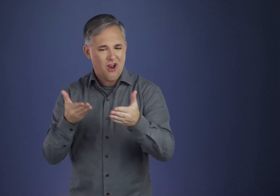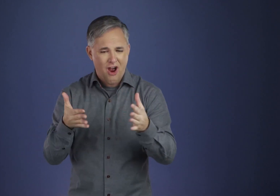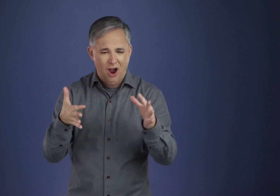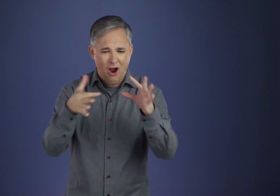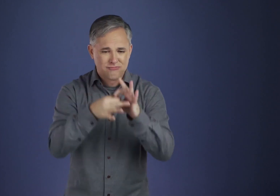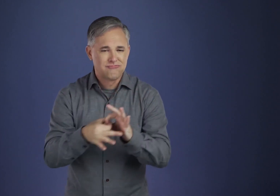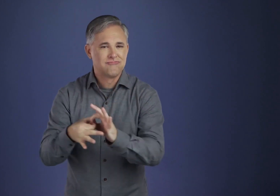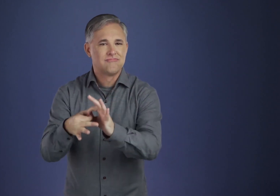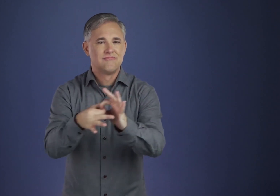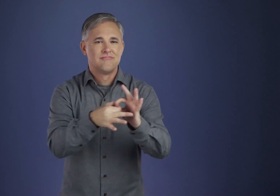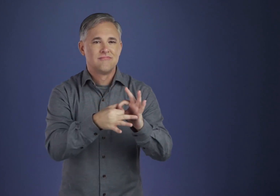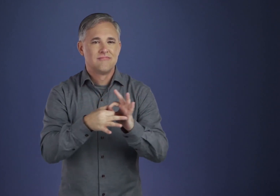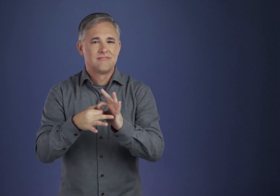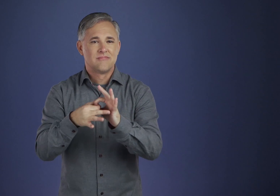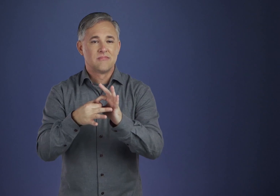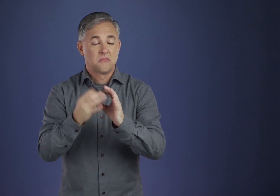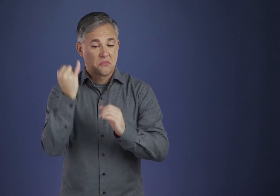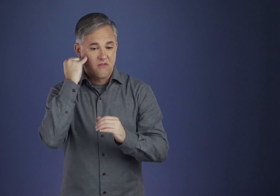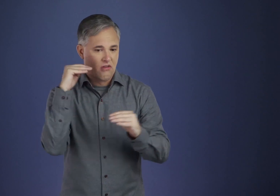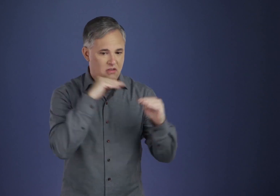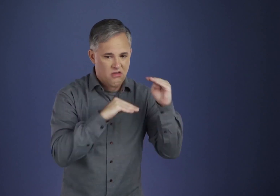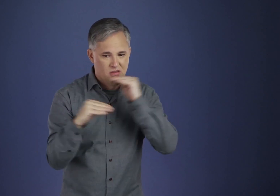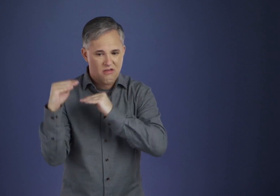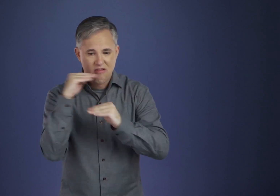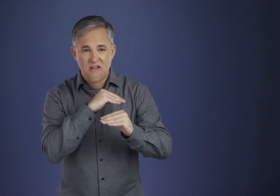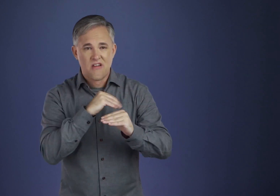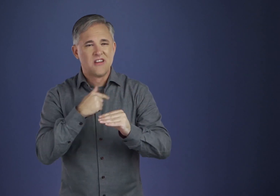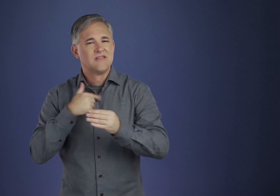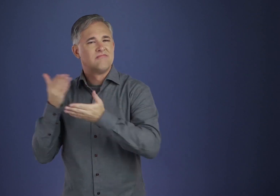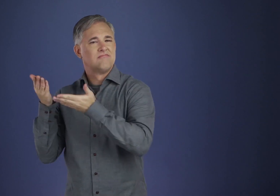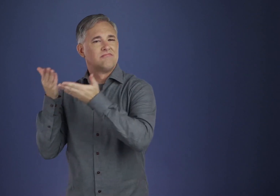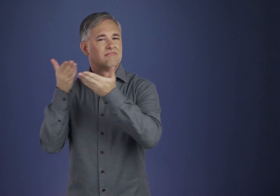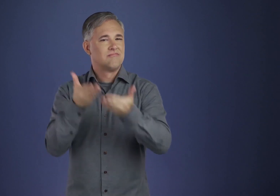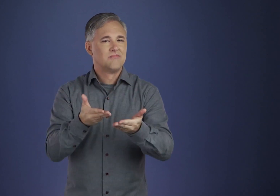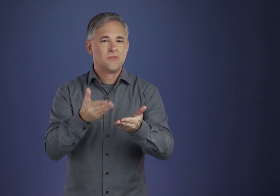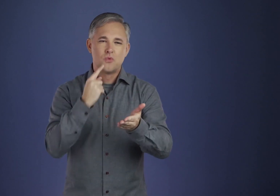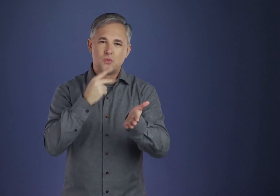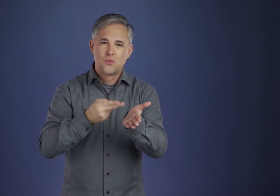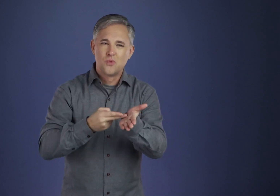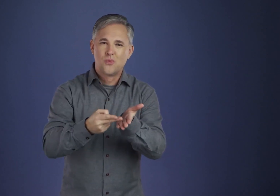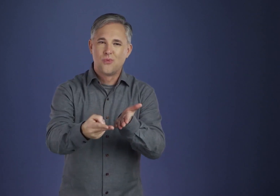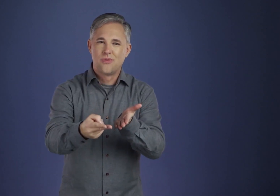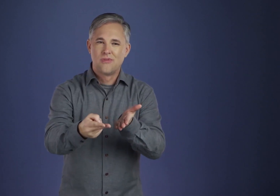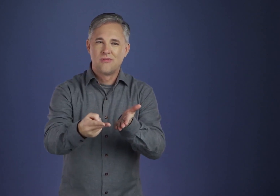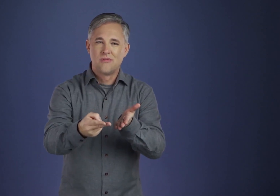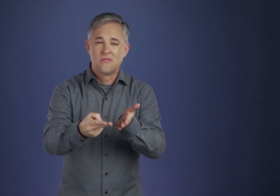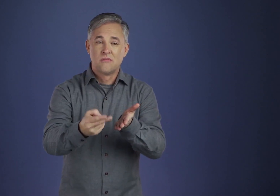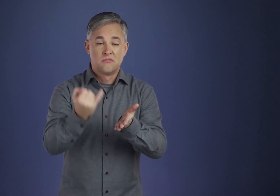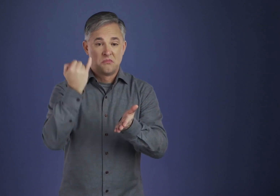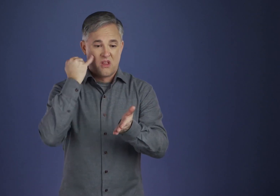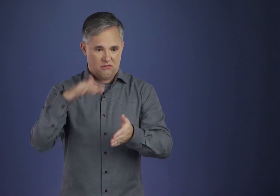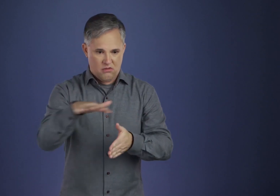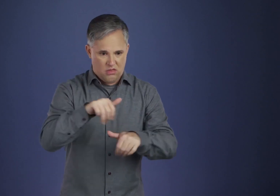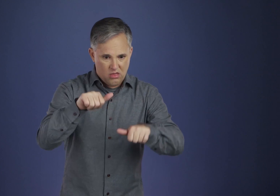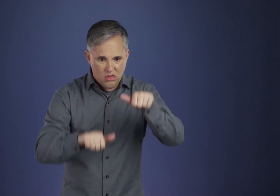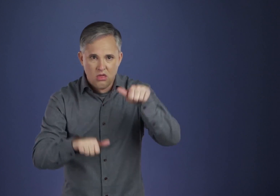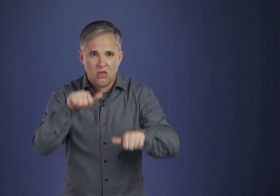I may bring harmony — that where there is error, I may bring truth —